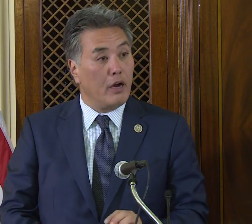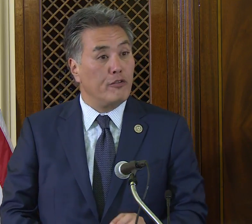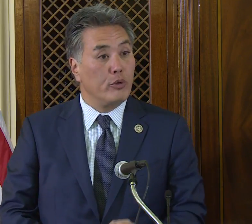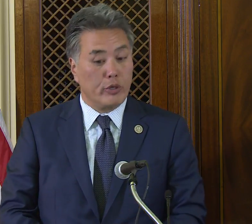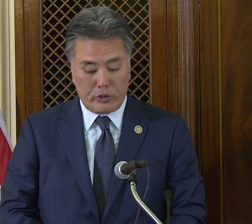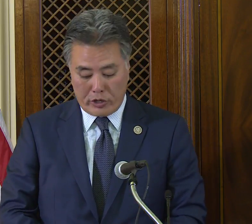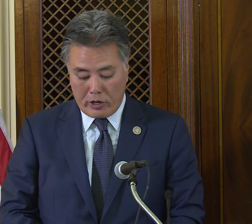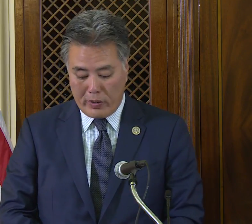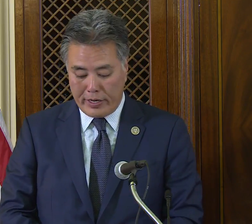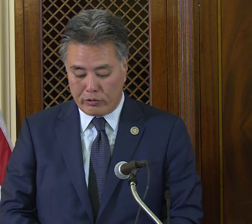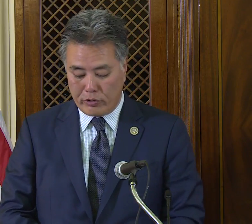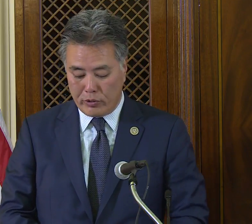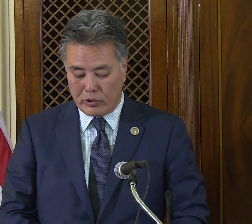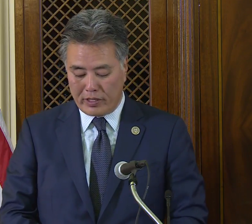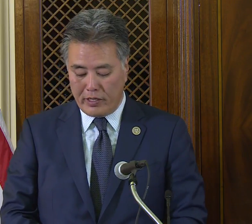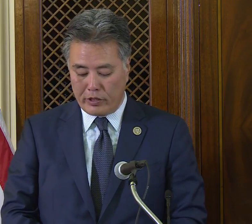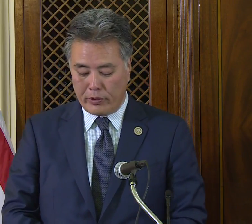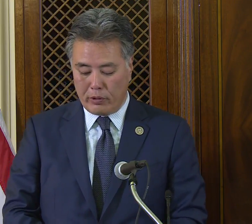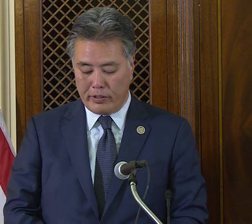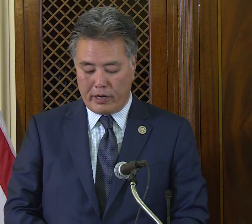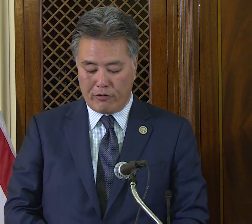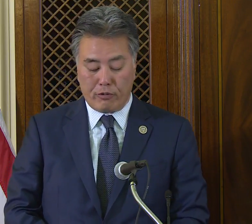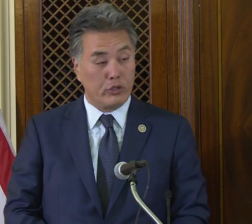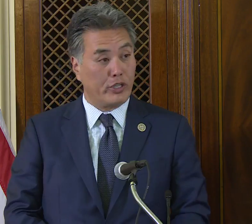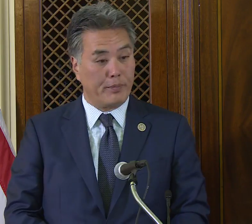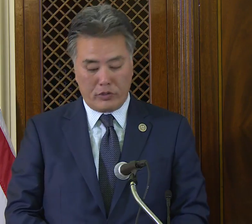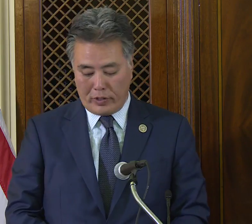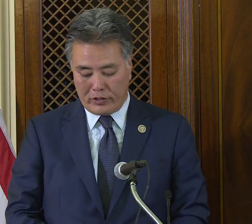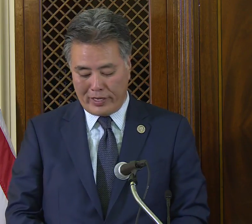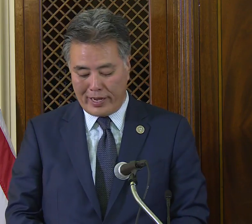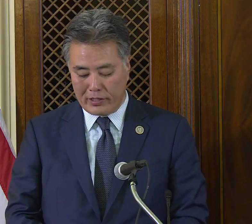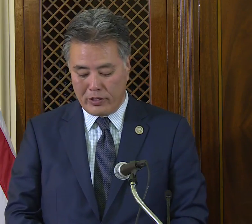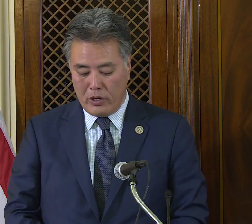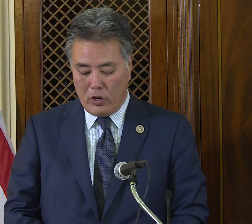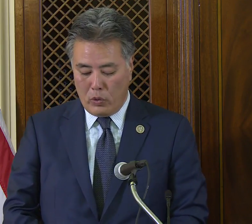A few years ago I introduced a Keith Nolan Air Force Demonstration Act,